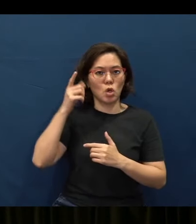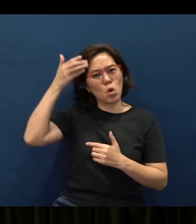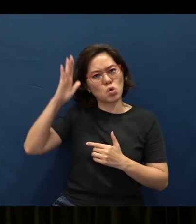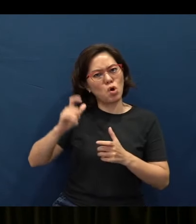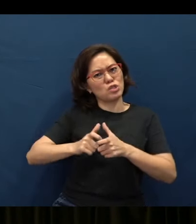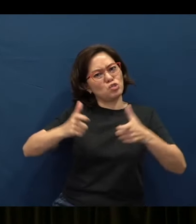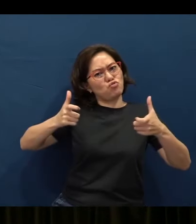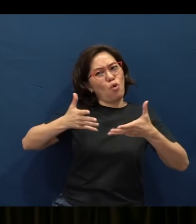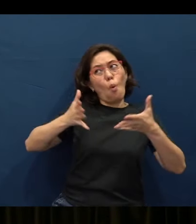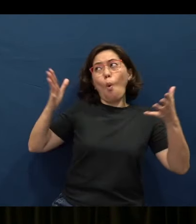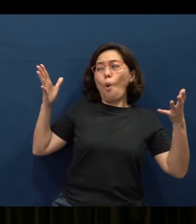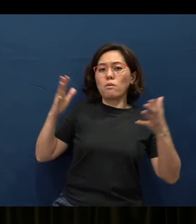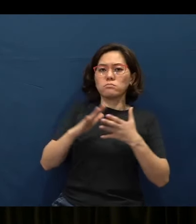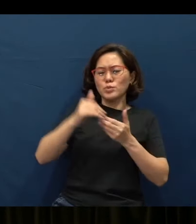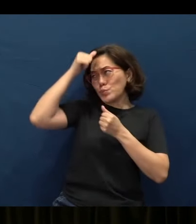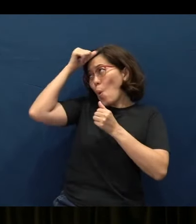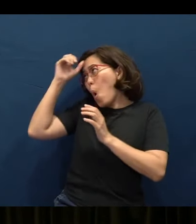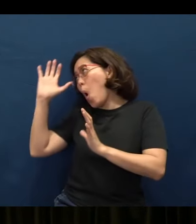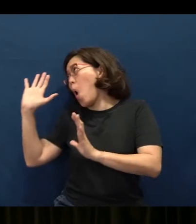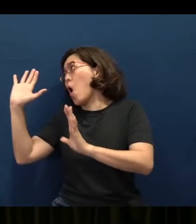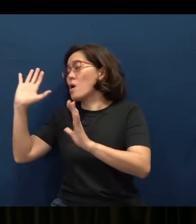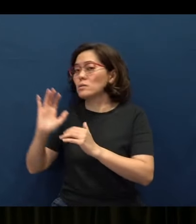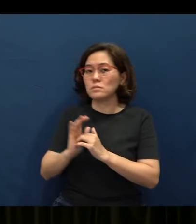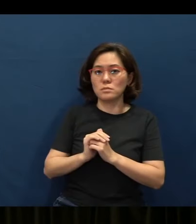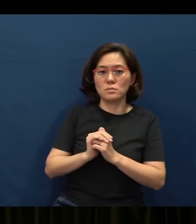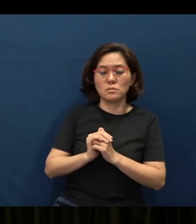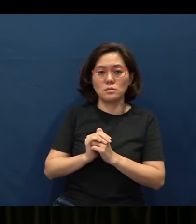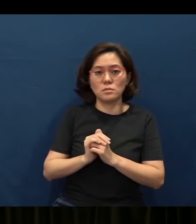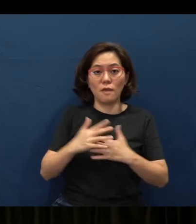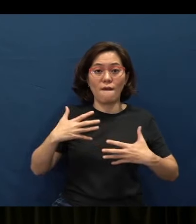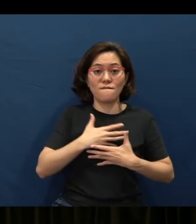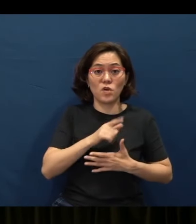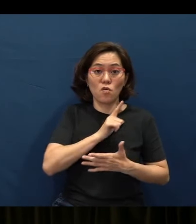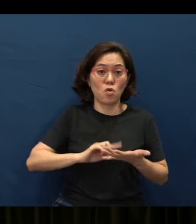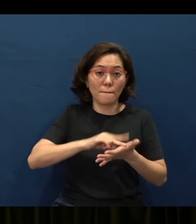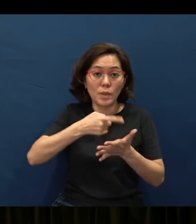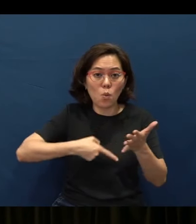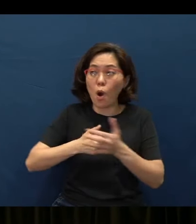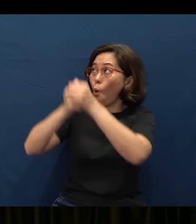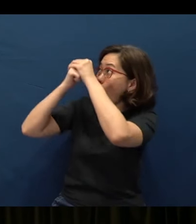It is an adoration - to fear the Lord is worship altogether, okay.